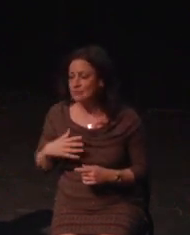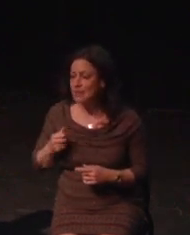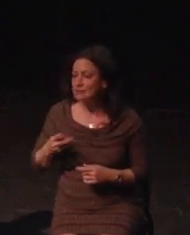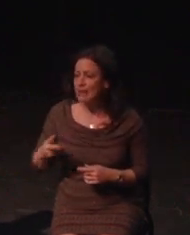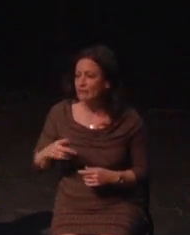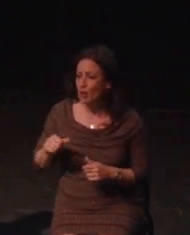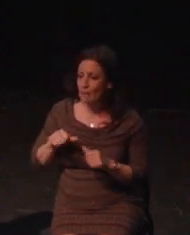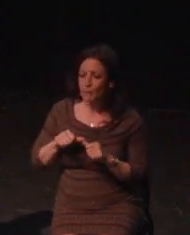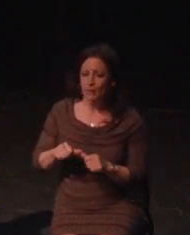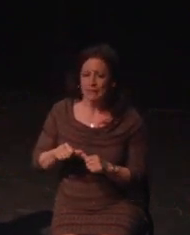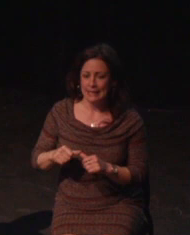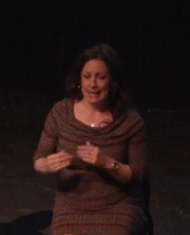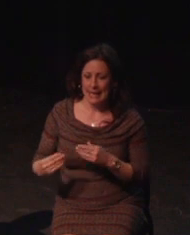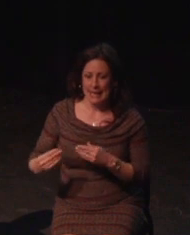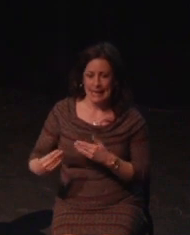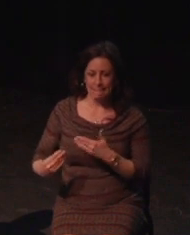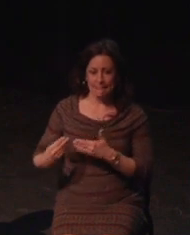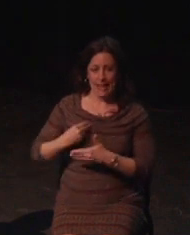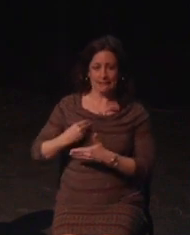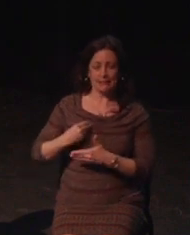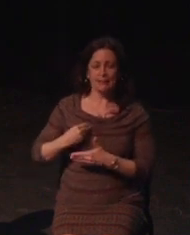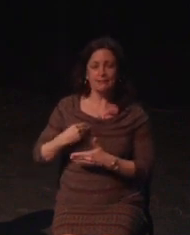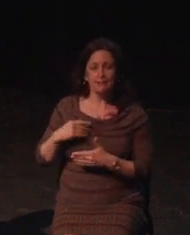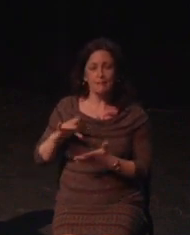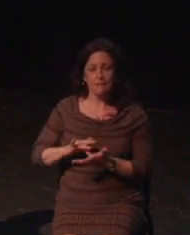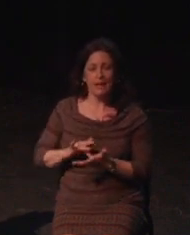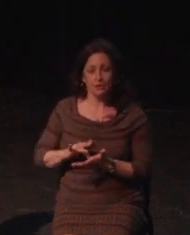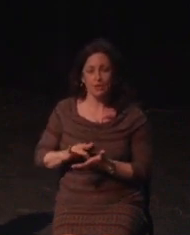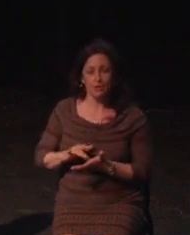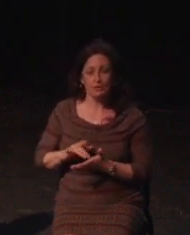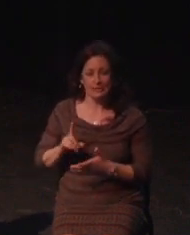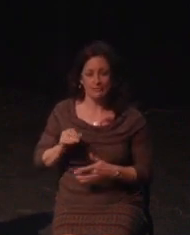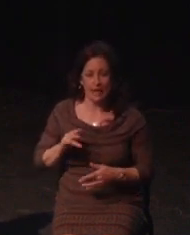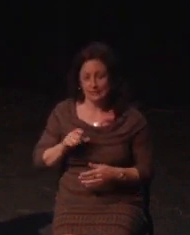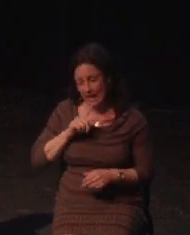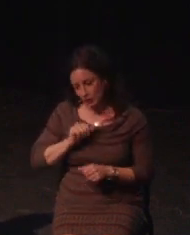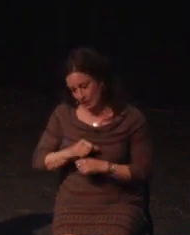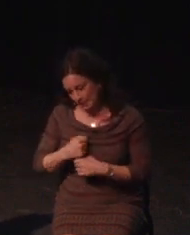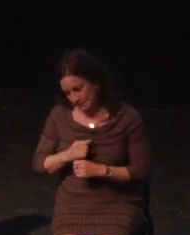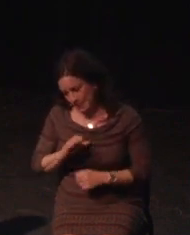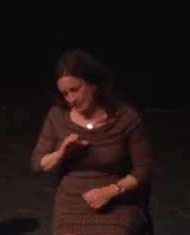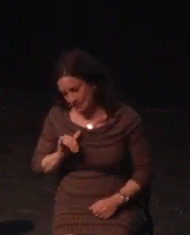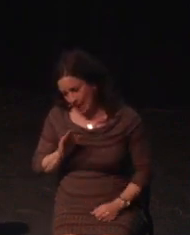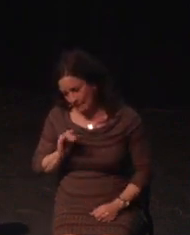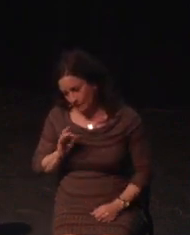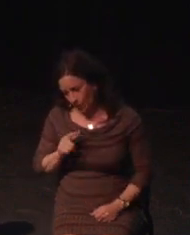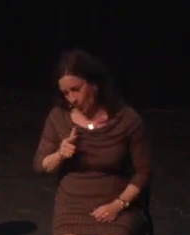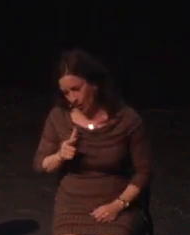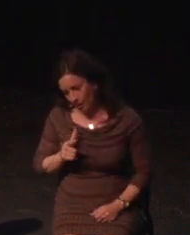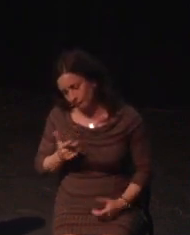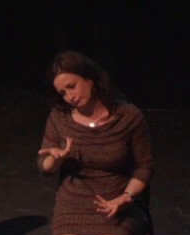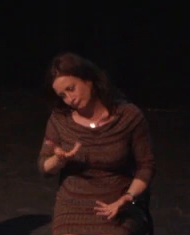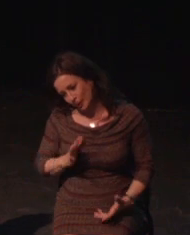The foundations we have are solid. So, let's keep building until we have a thriving and inclusive fully realized ecosystem.